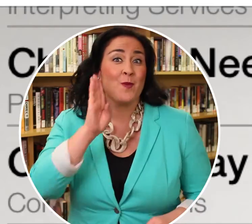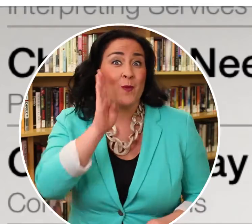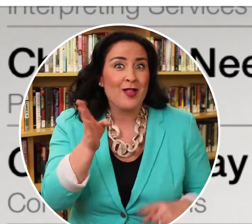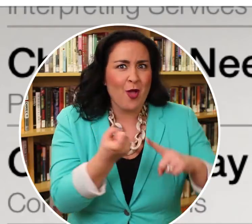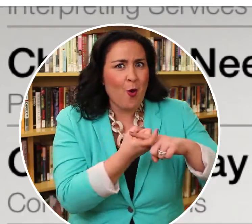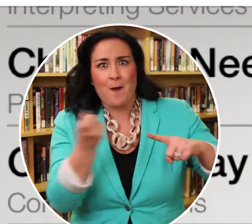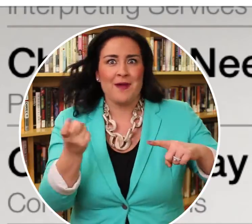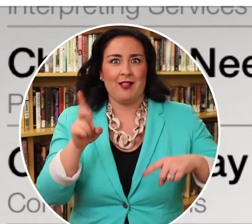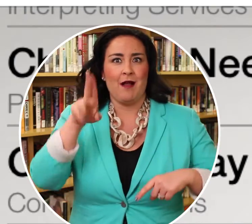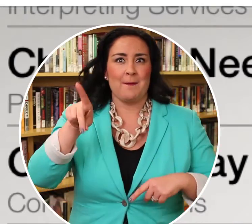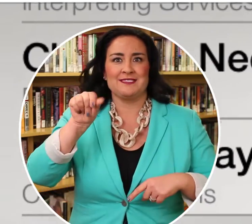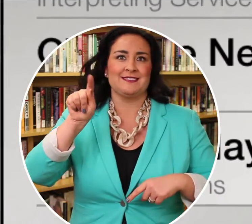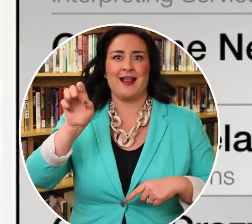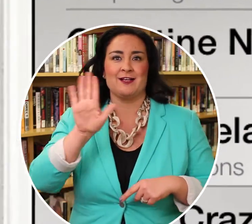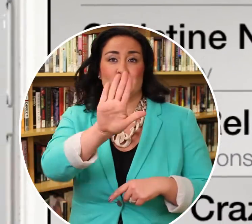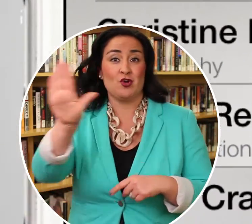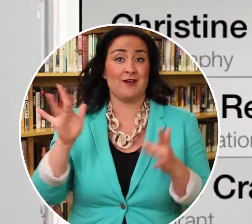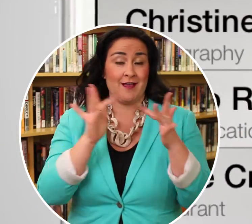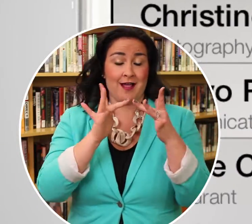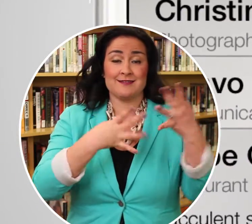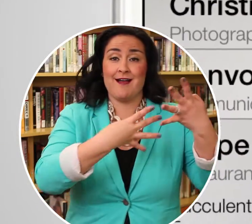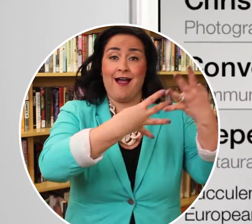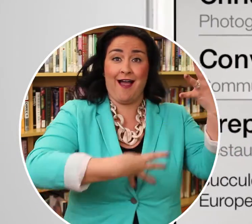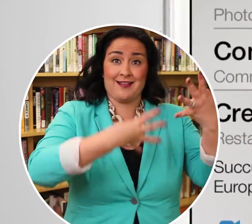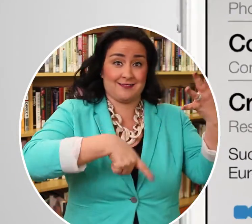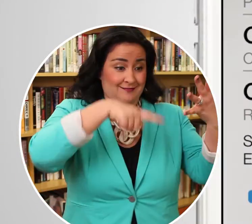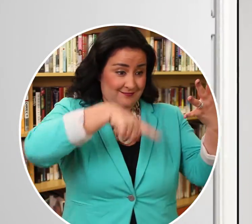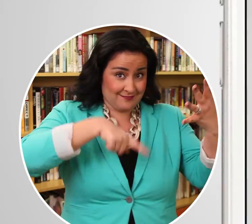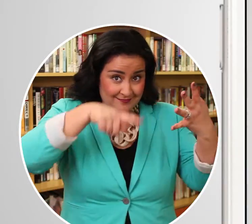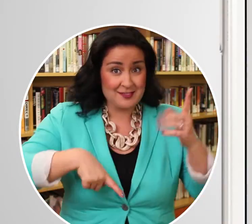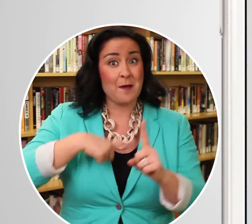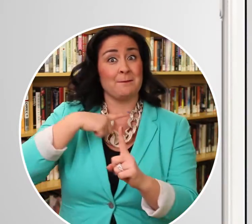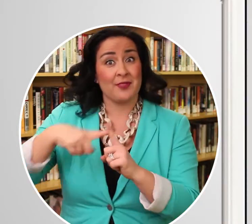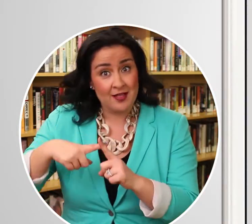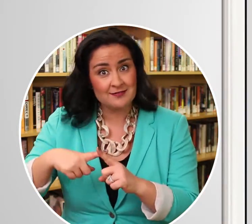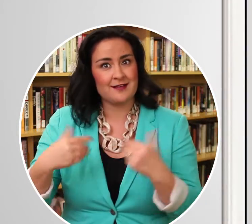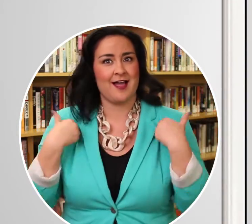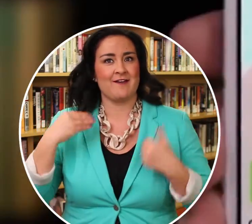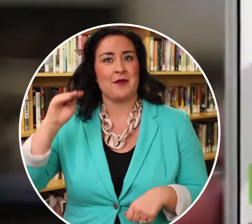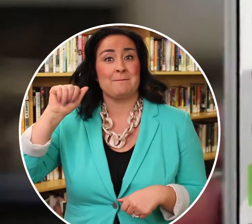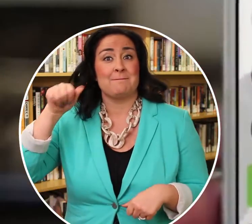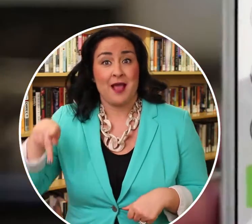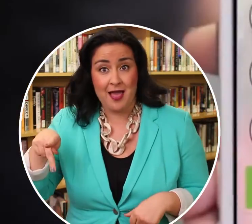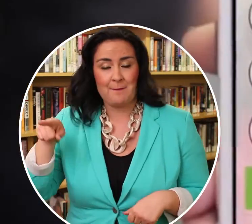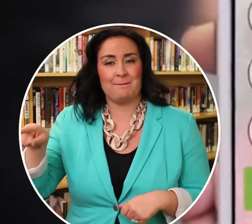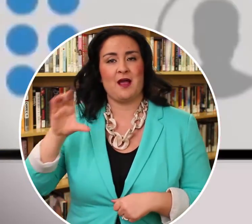The feature will auto update your personal contacts with the Deaf Ecosystem information,